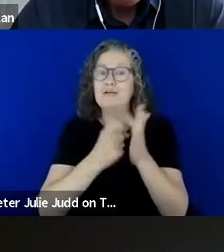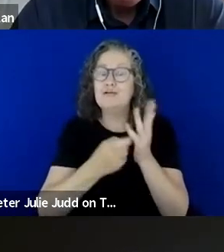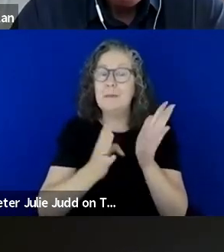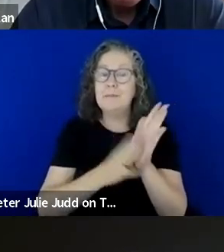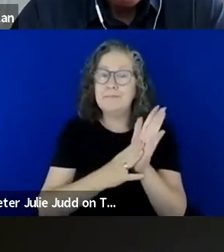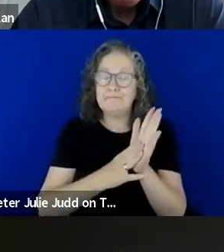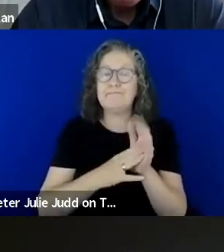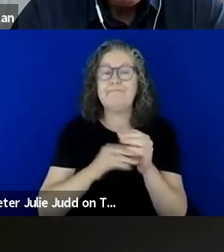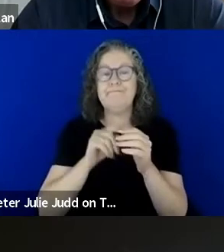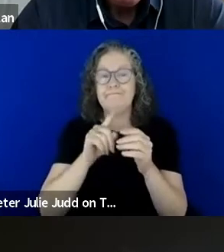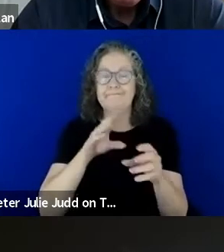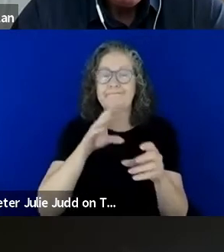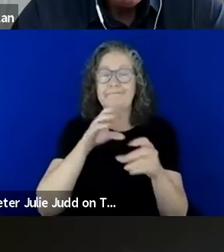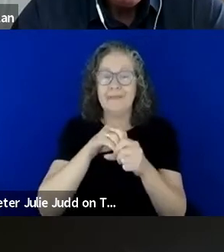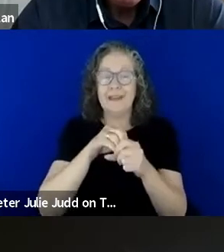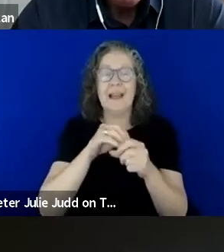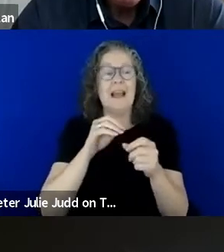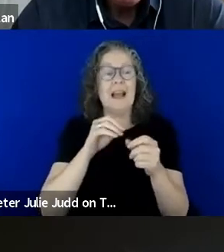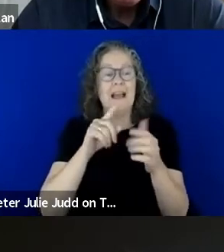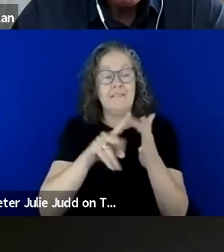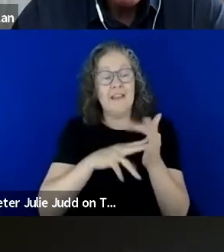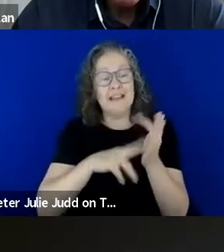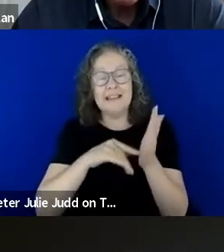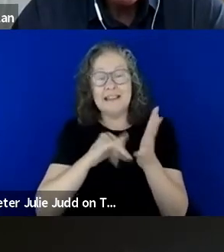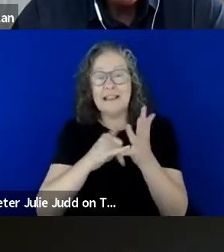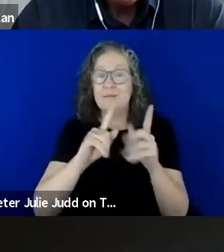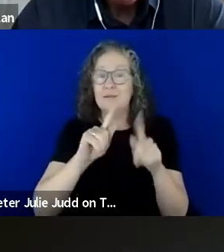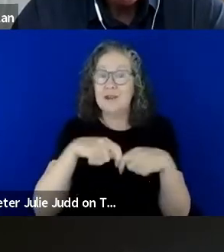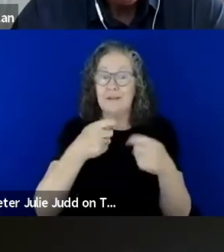I'm sorry, Section Leader, Events and Presentations with Victoria State Emergency Service